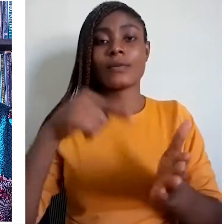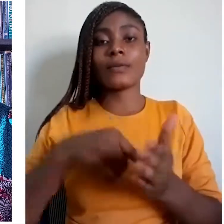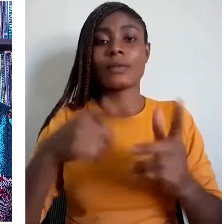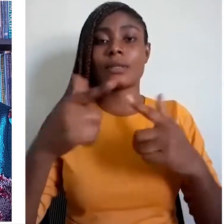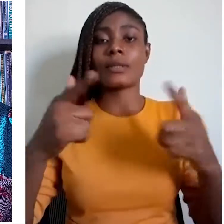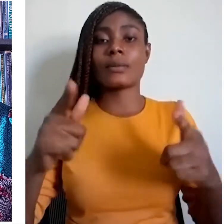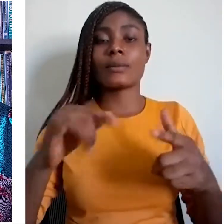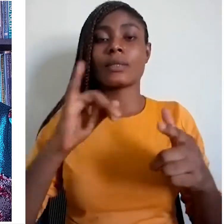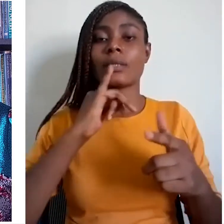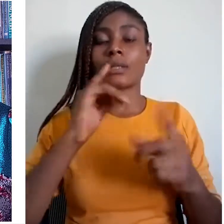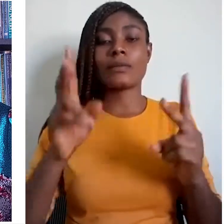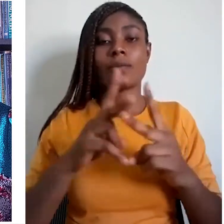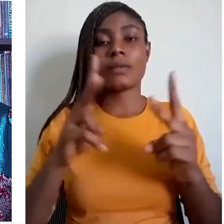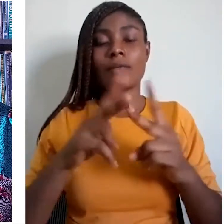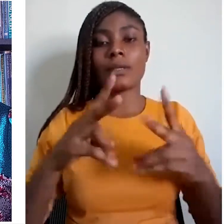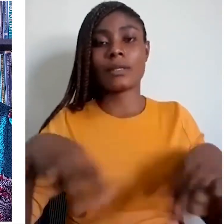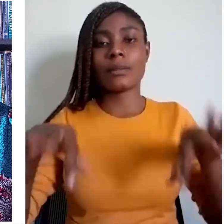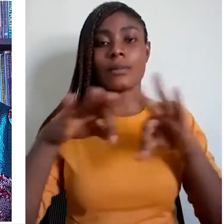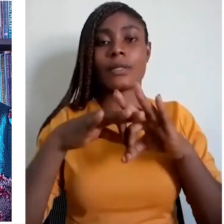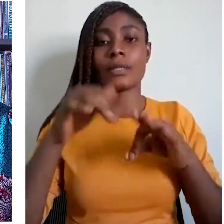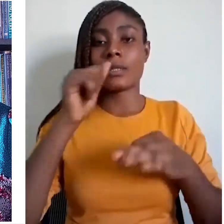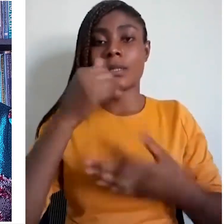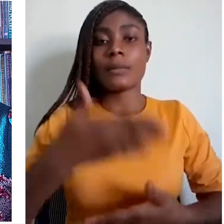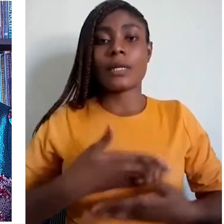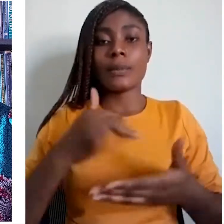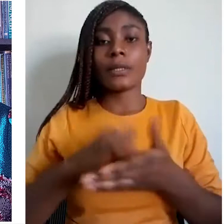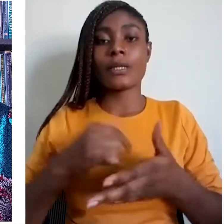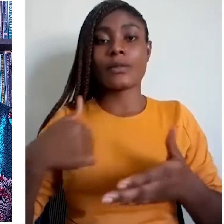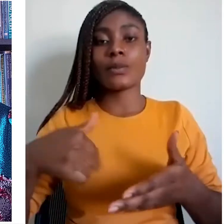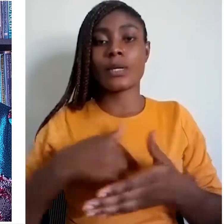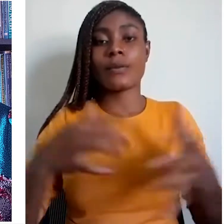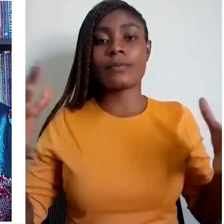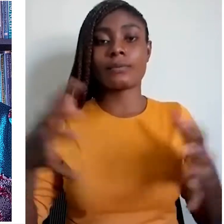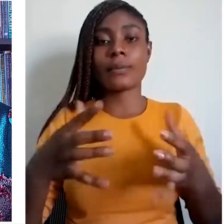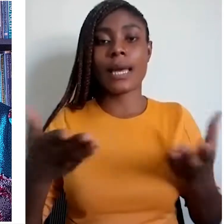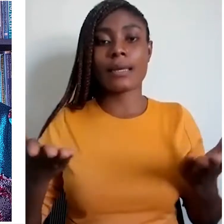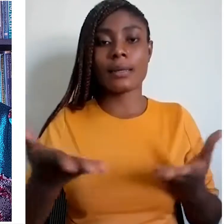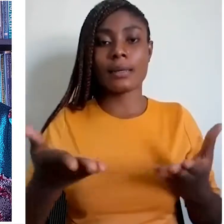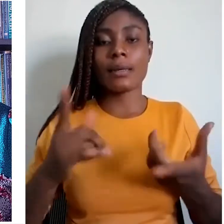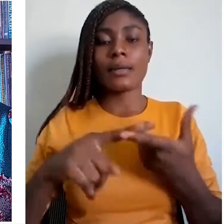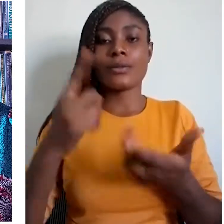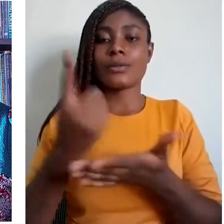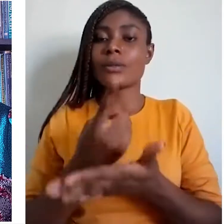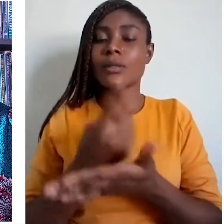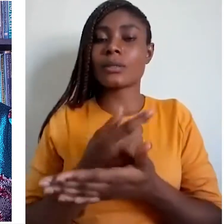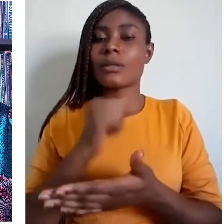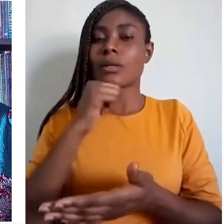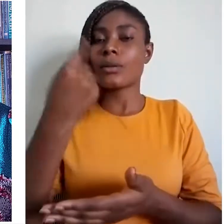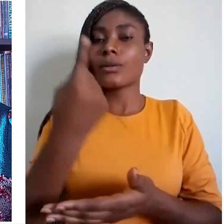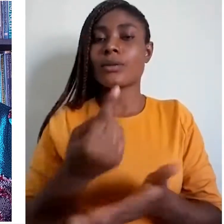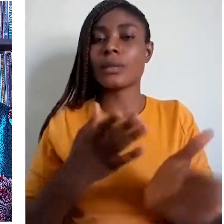I am glad that we have converged here to discuss, not just the rights of indigenous voices,